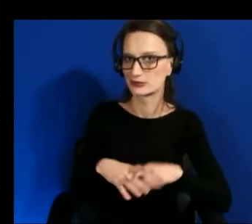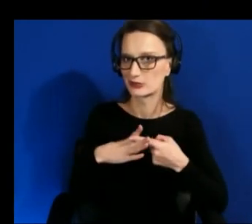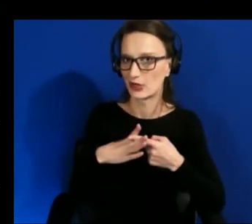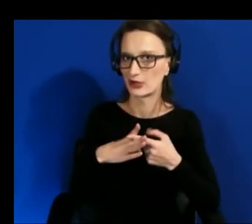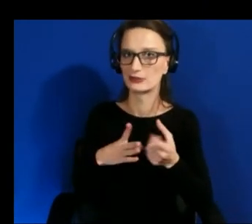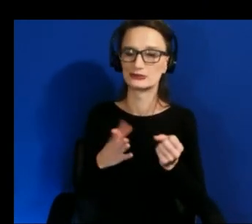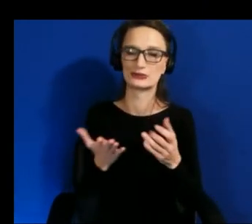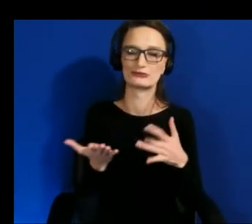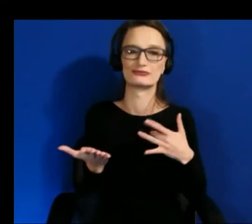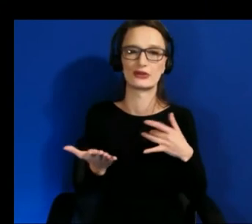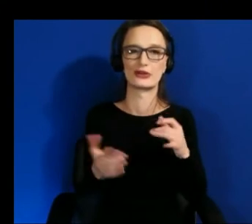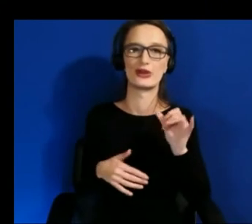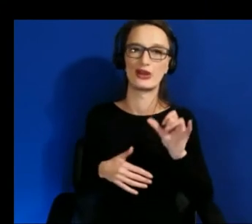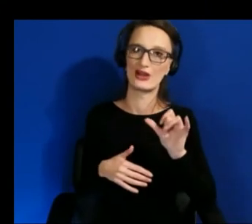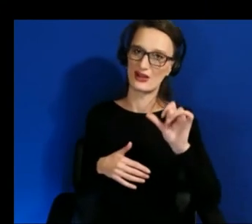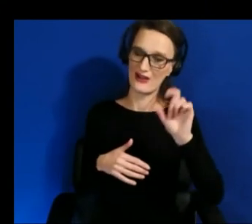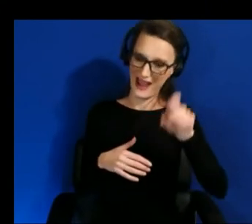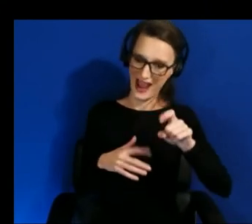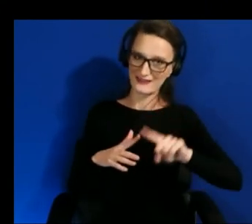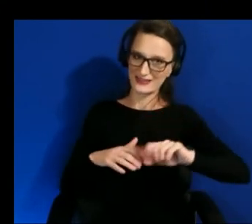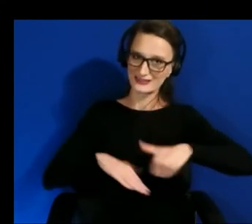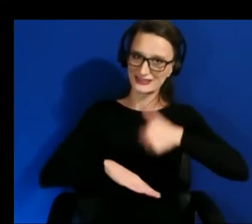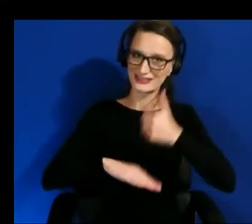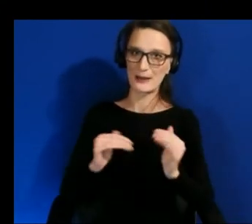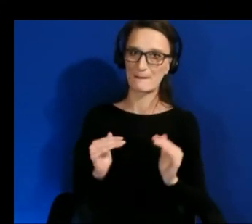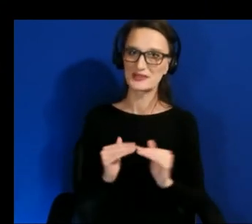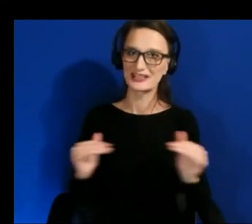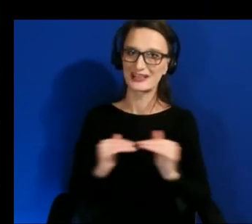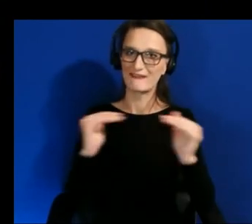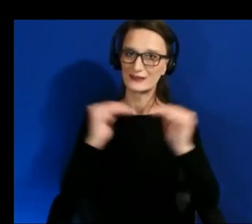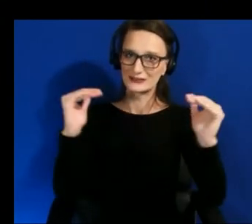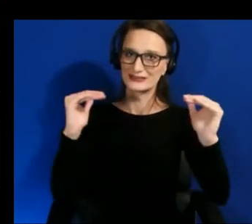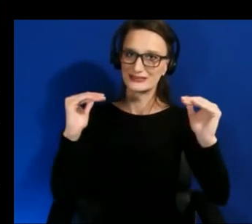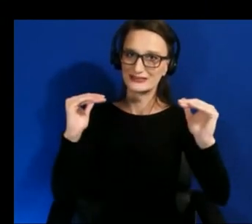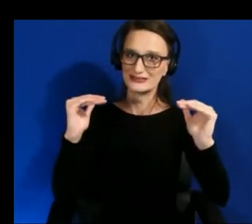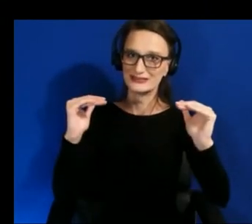have thought of that if i hadn't had people informally try it out and talk to me about it